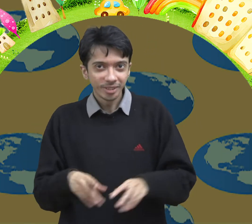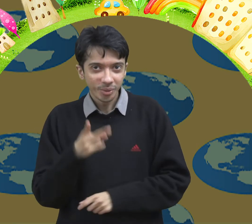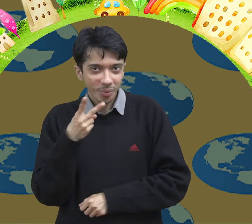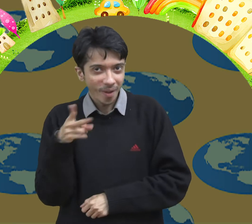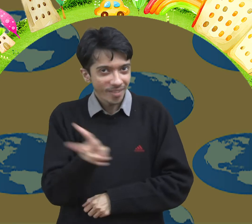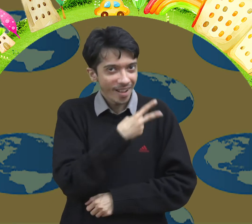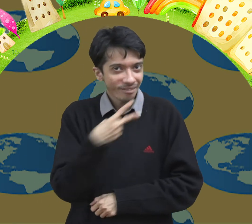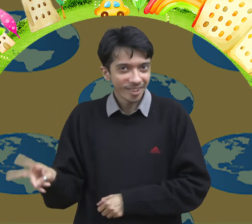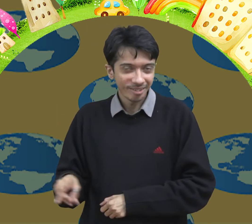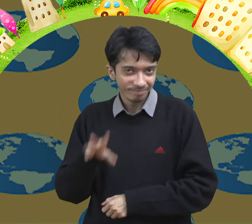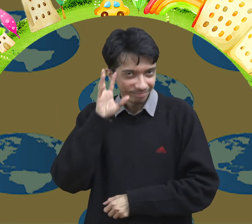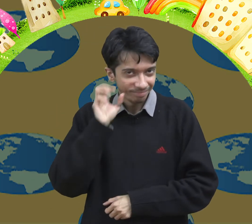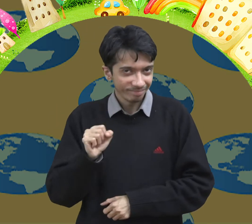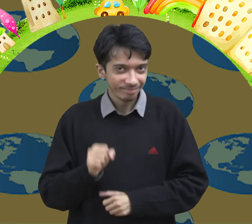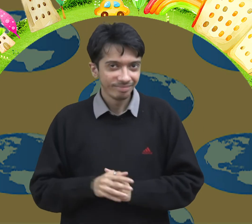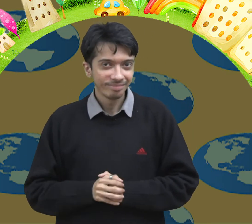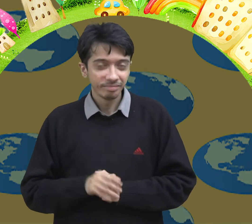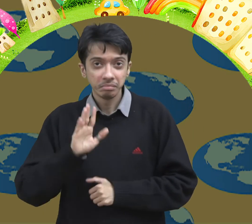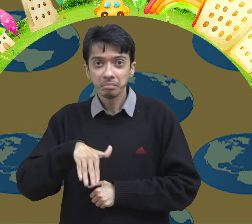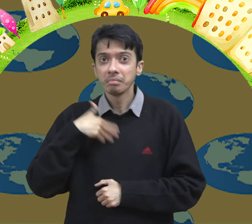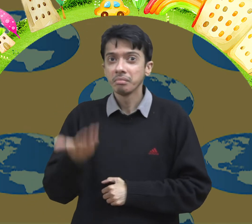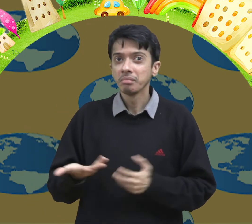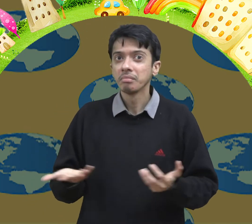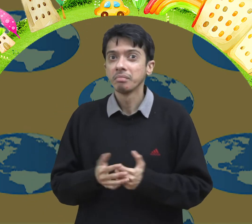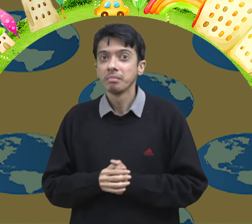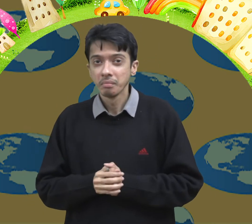Did you see the difference between a mountain and a hill?